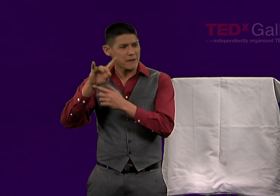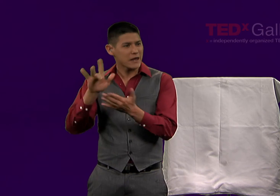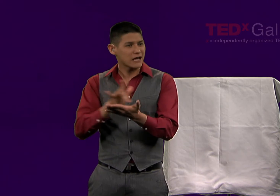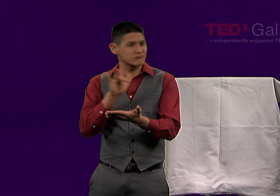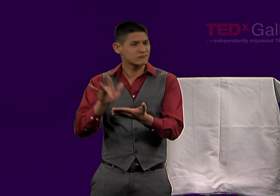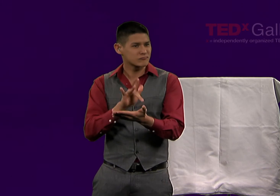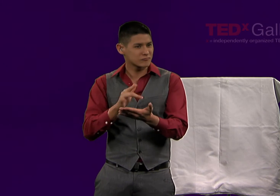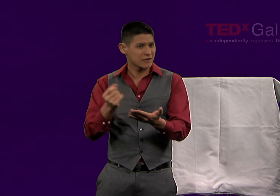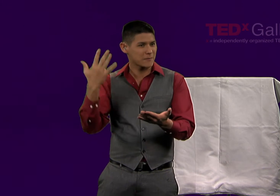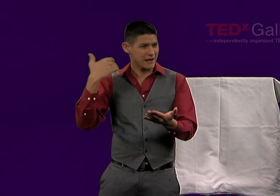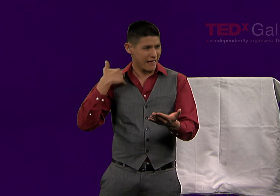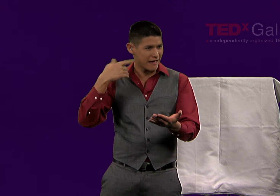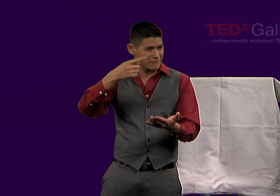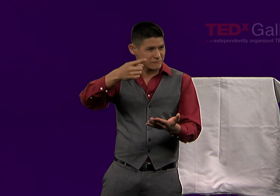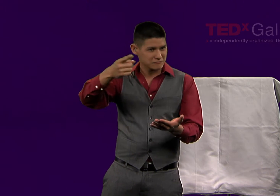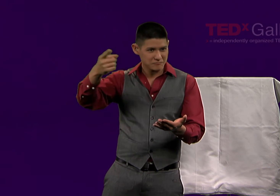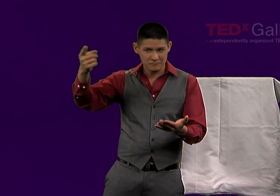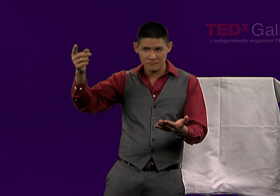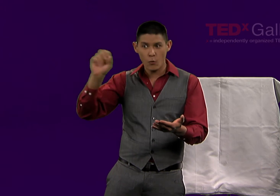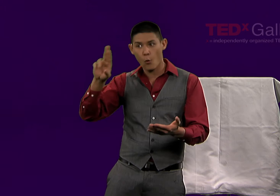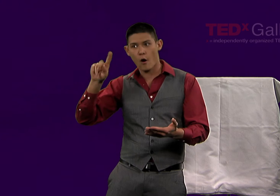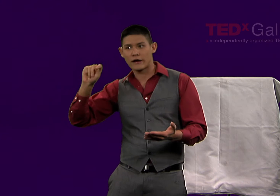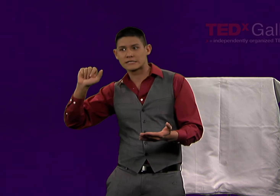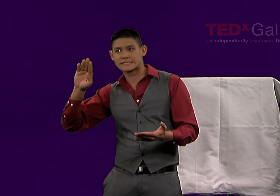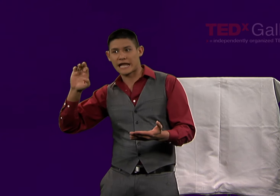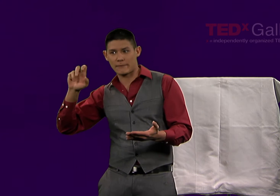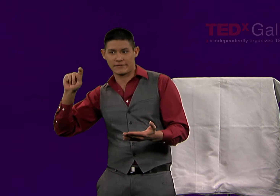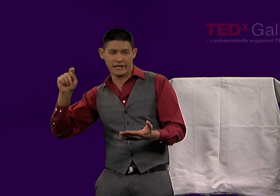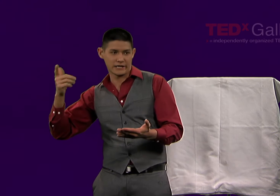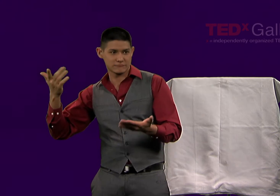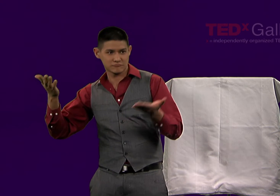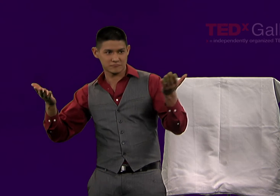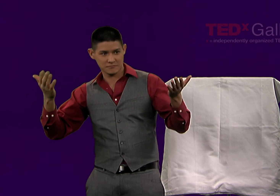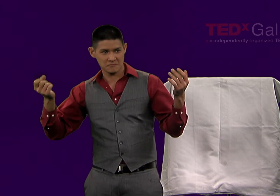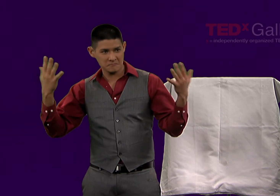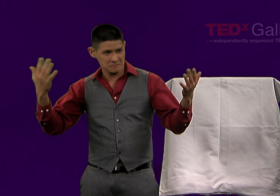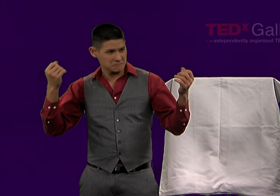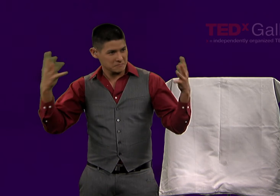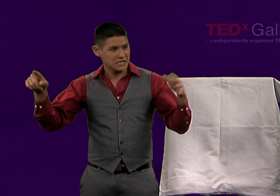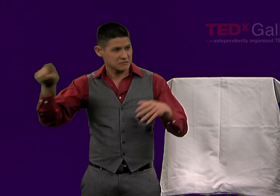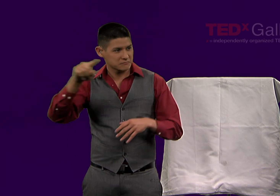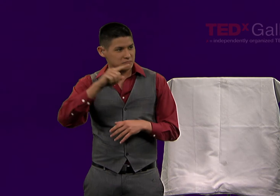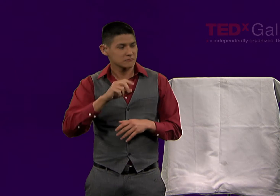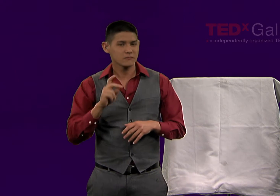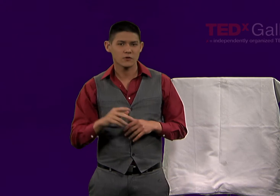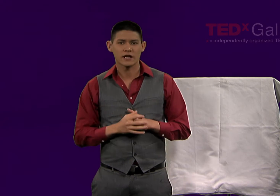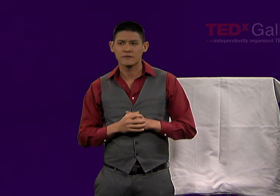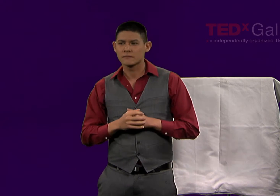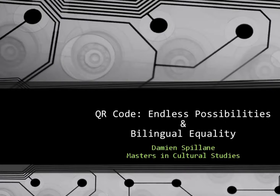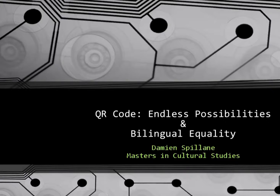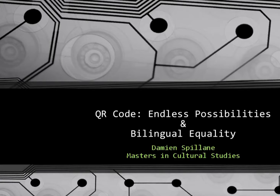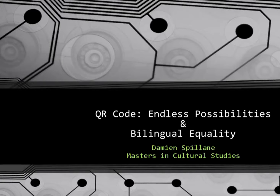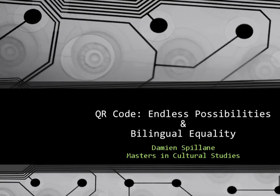How many of you have iPads or tablets of some sort? I see many of you. Many of you.